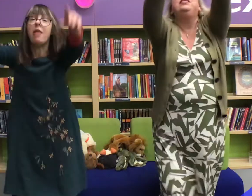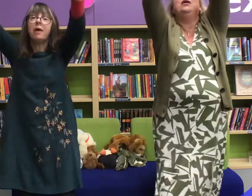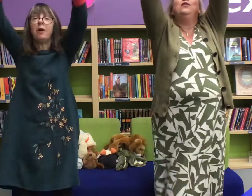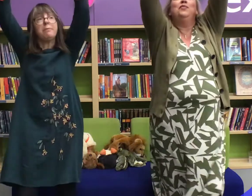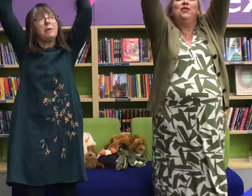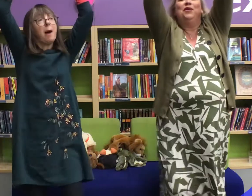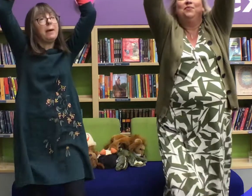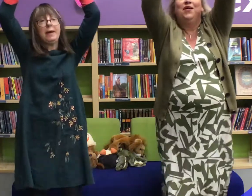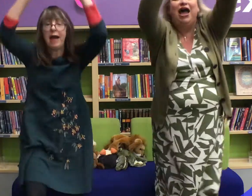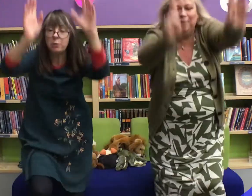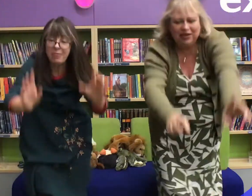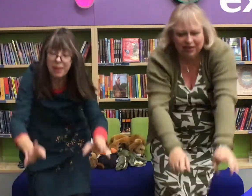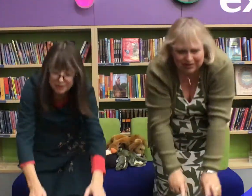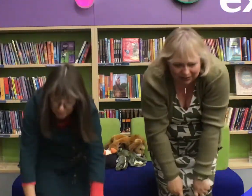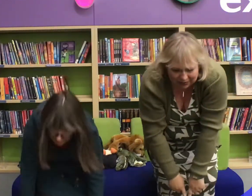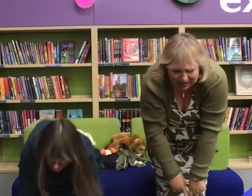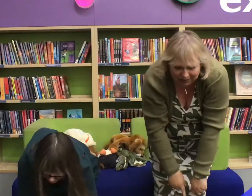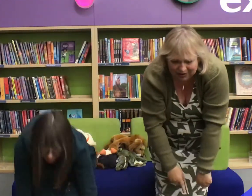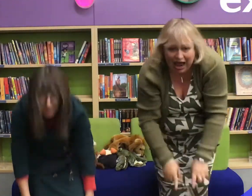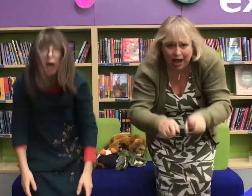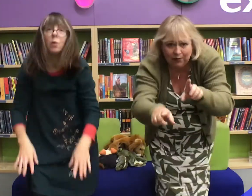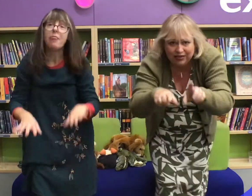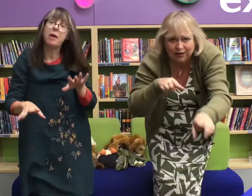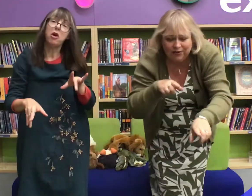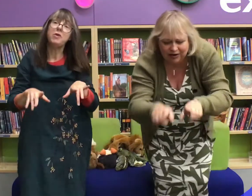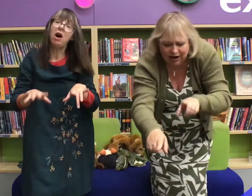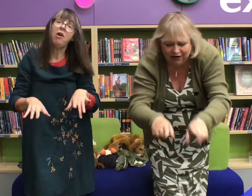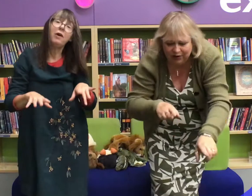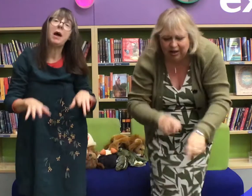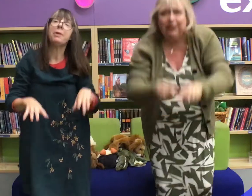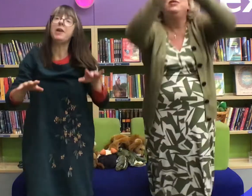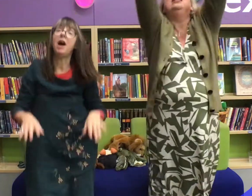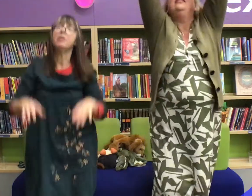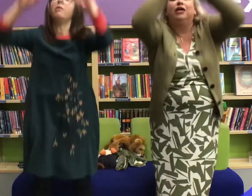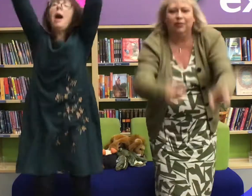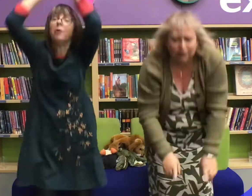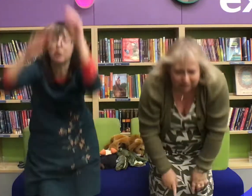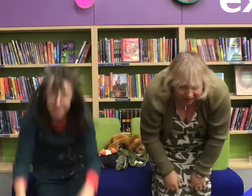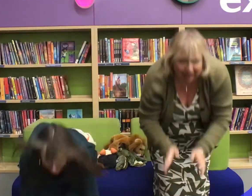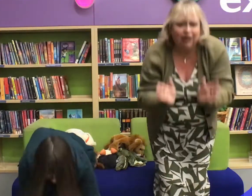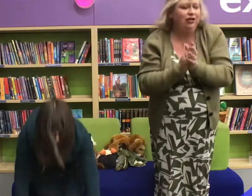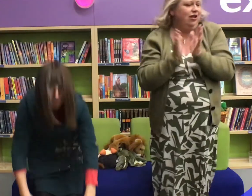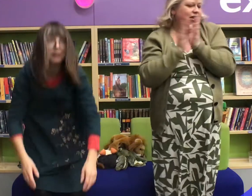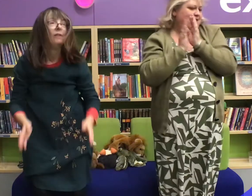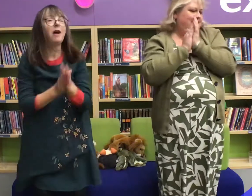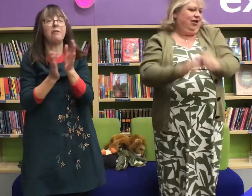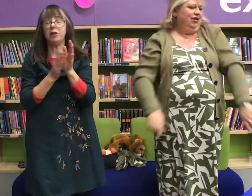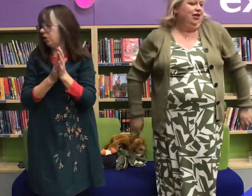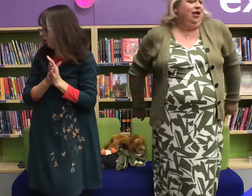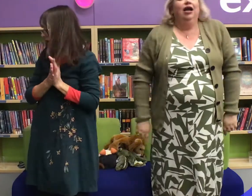down again and when they were up they were up and when they were down they were down and when they were only halfway up they were neither up nor down. Yay!